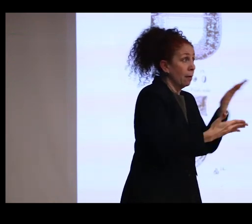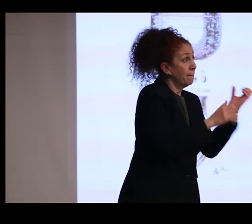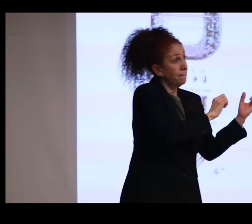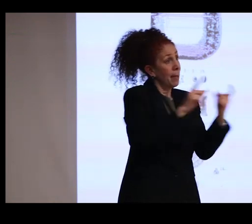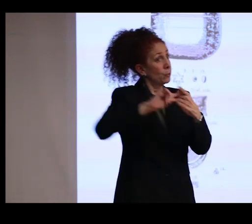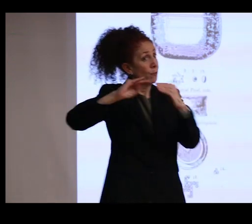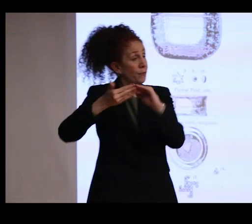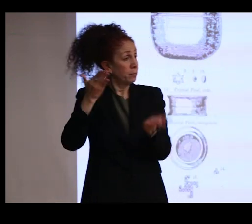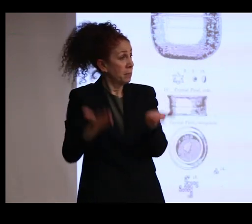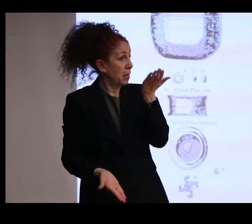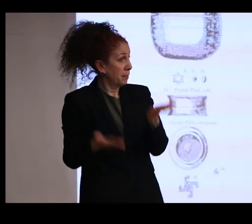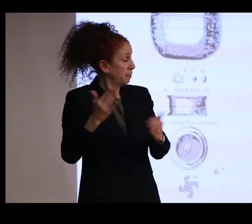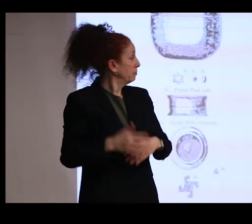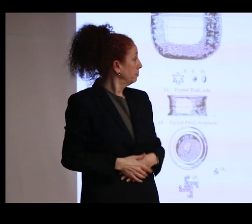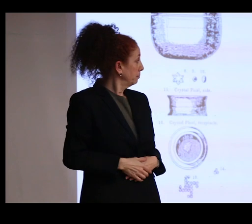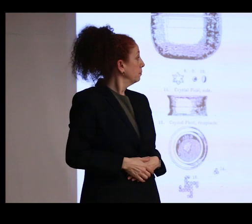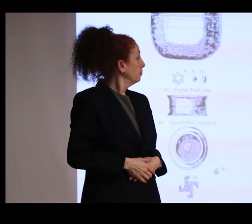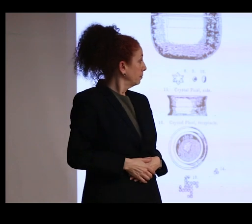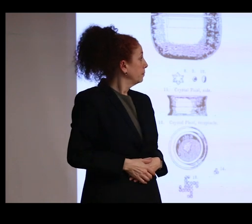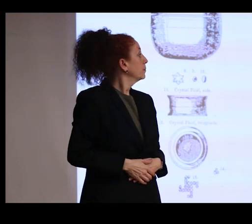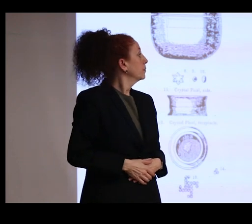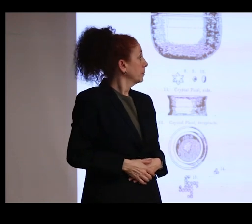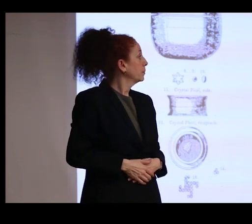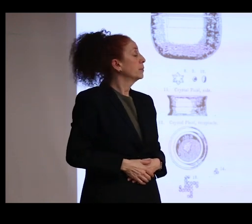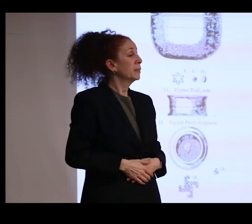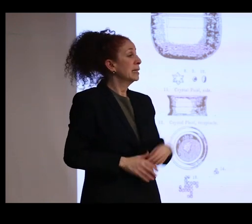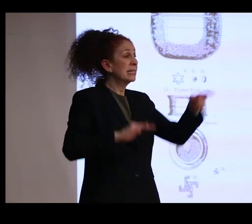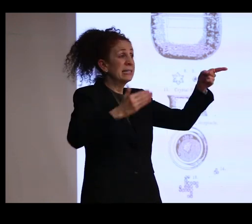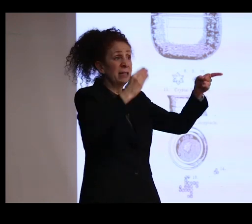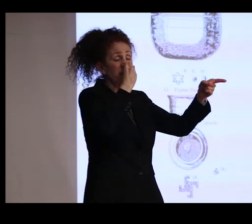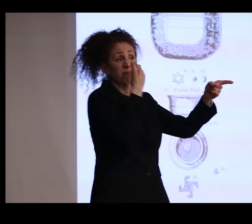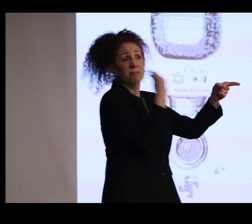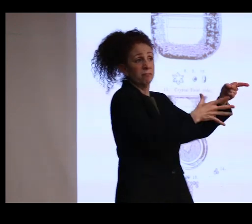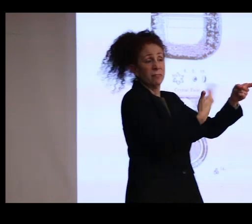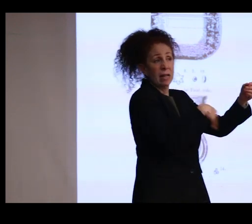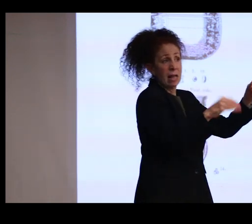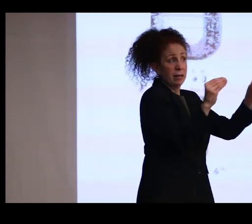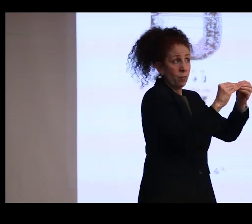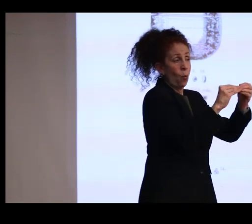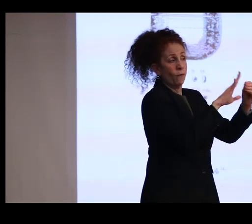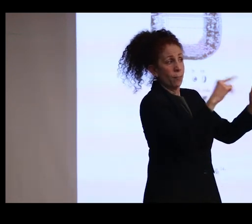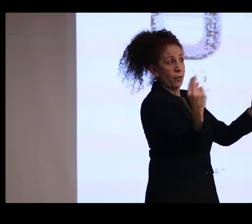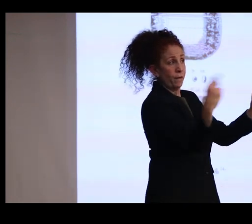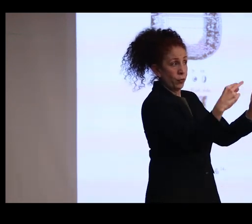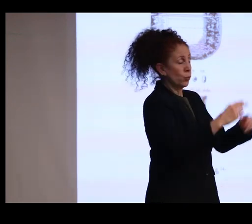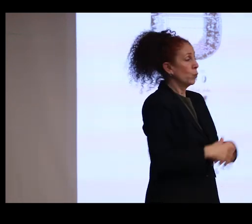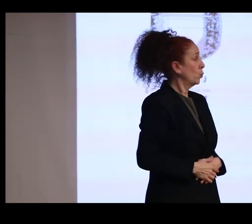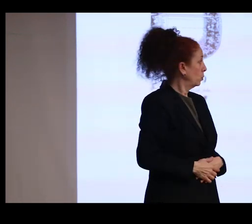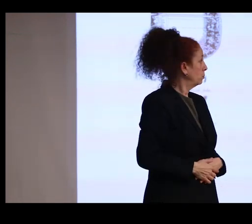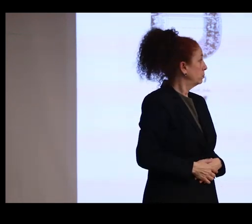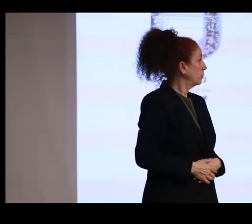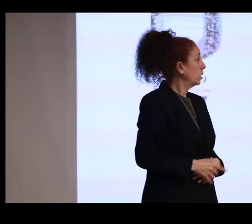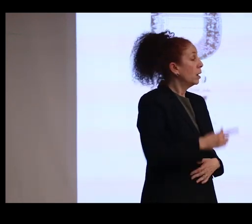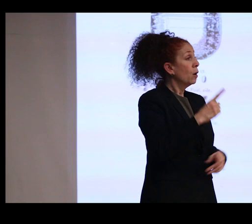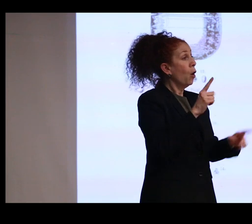Such relics, indeed, are devoid of interest from the museum point of view and, moreover, for sentimental reasons, ought not